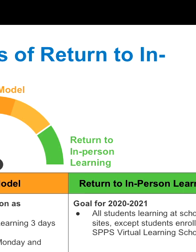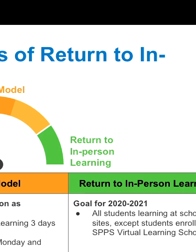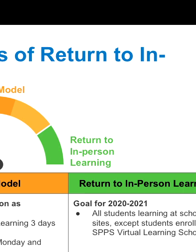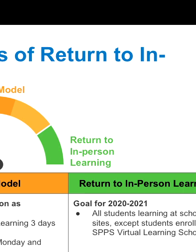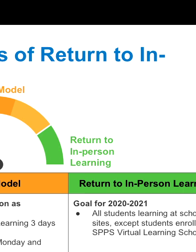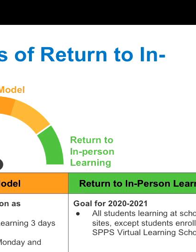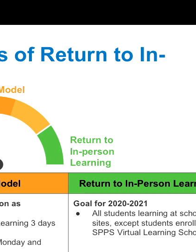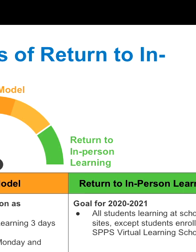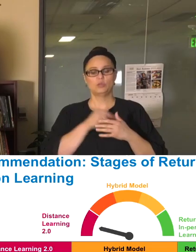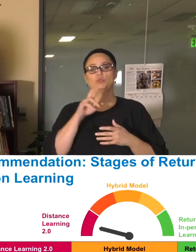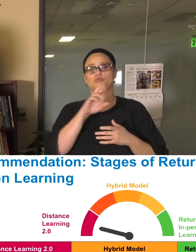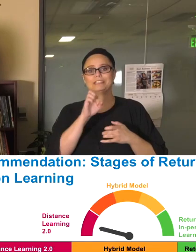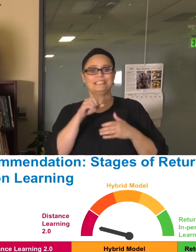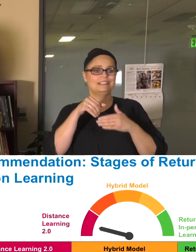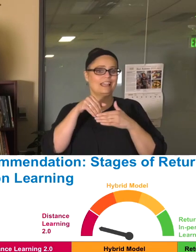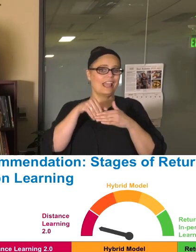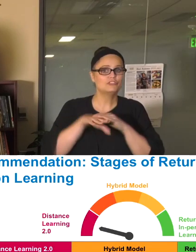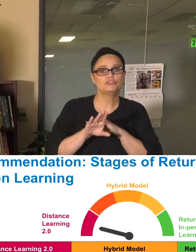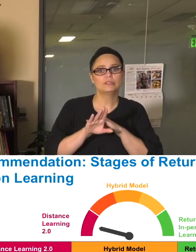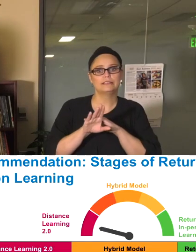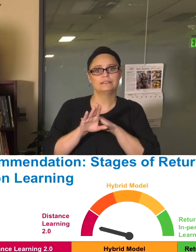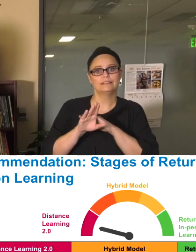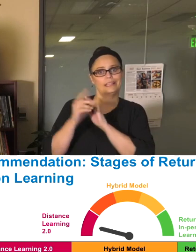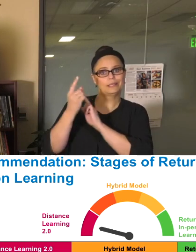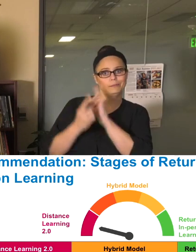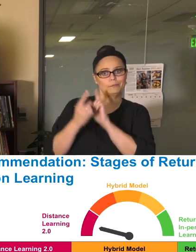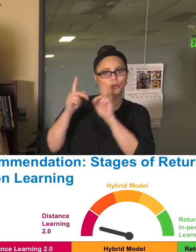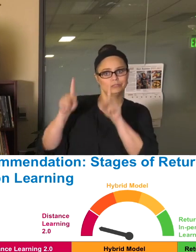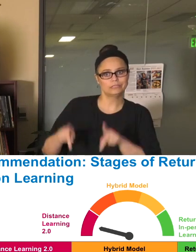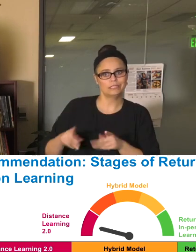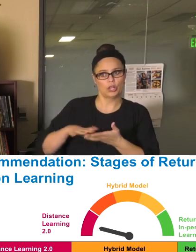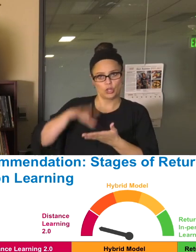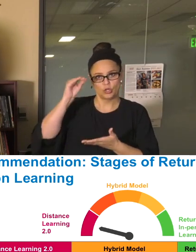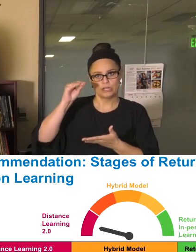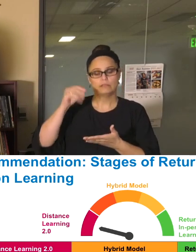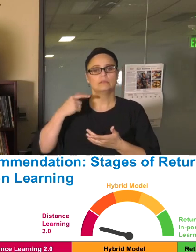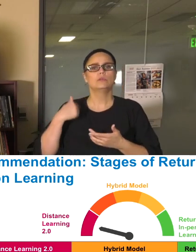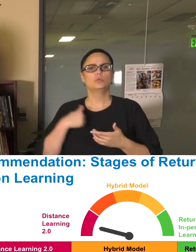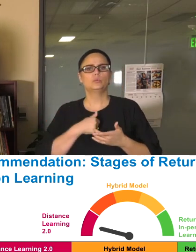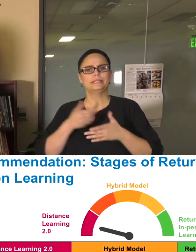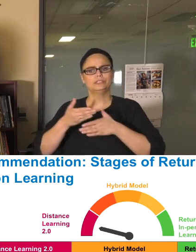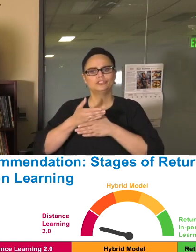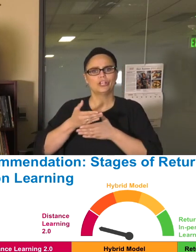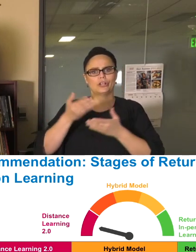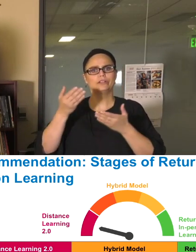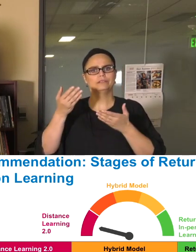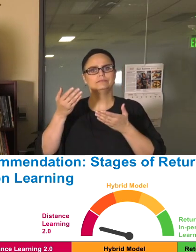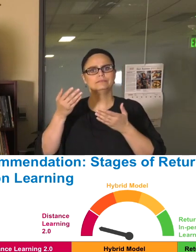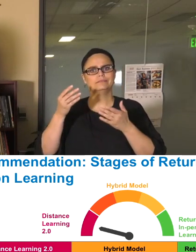We've created a graphic, that we shared last night, that you'll see that that's prominently featured and I just want to walk